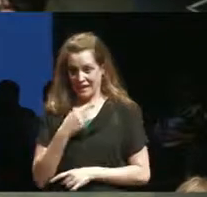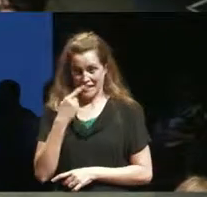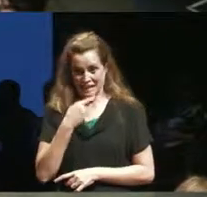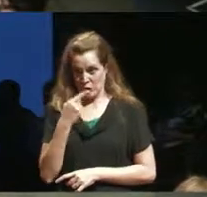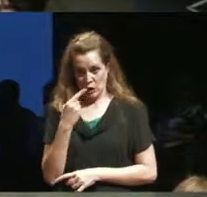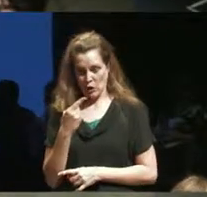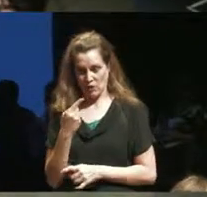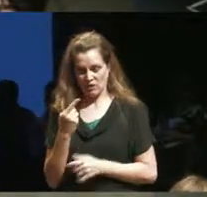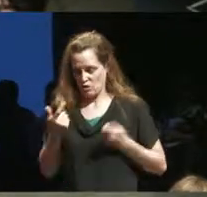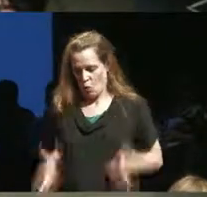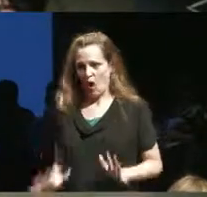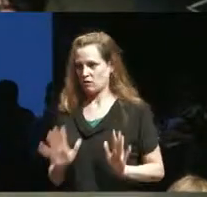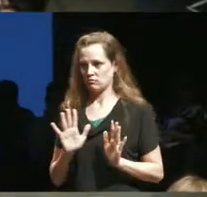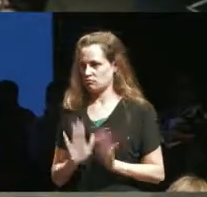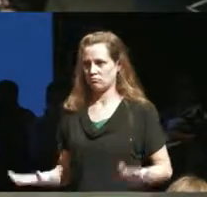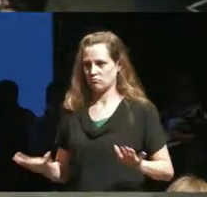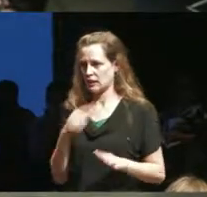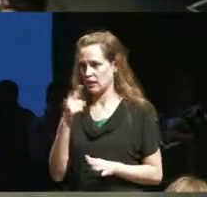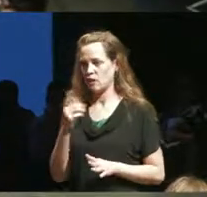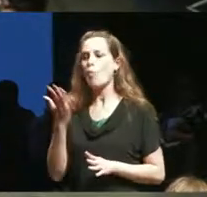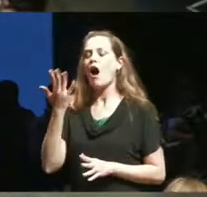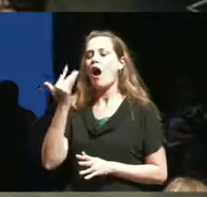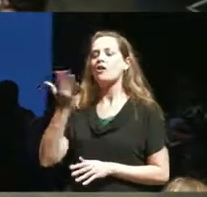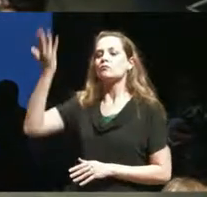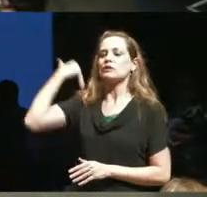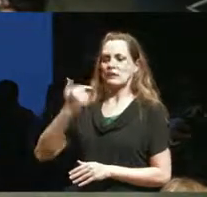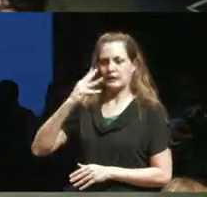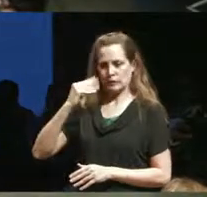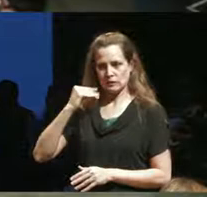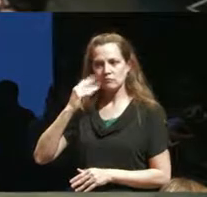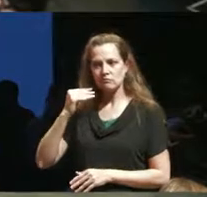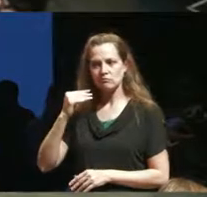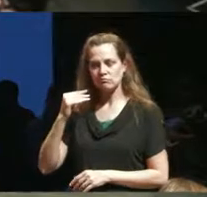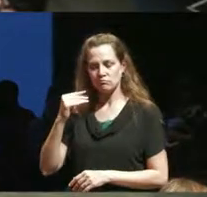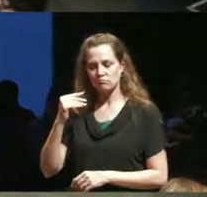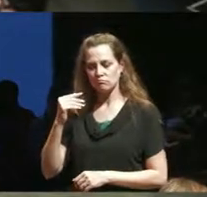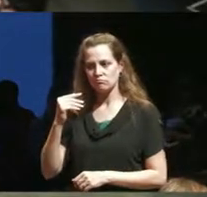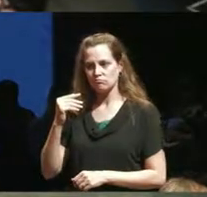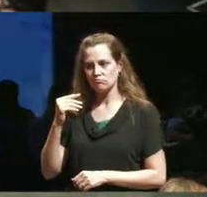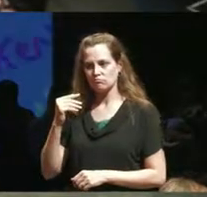in his house because of previous experience other hands of hearing people